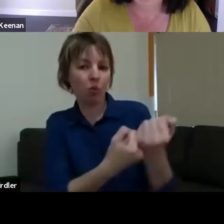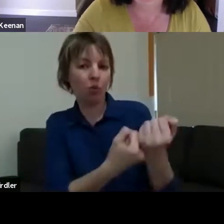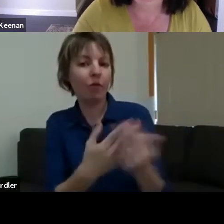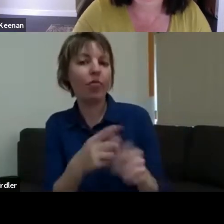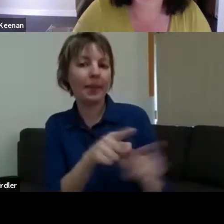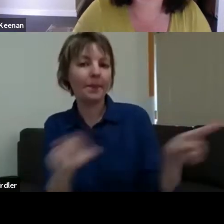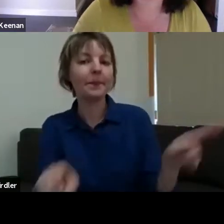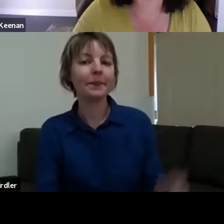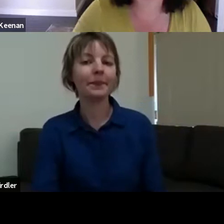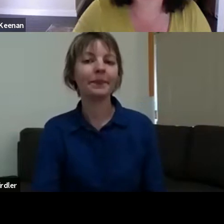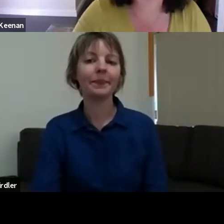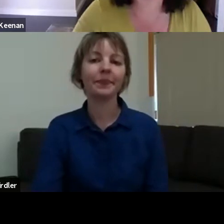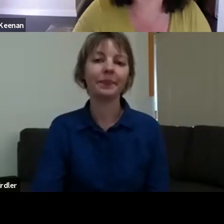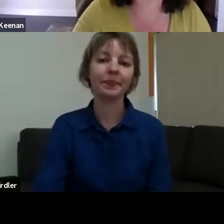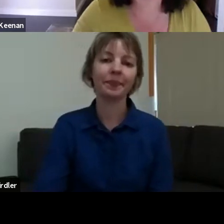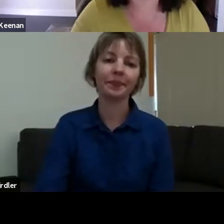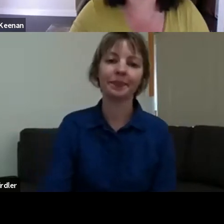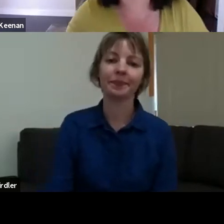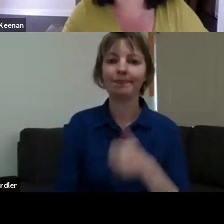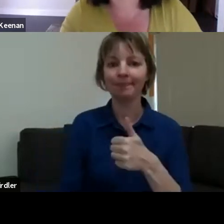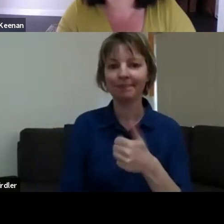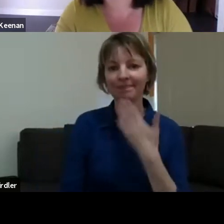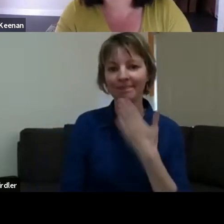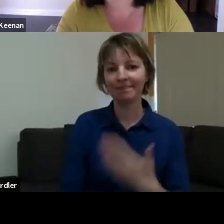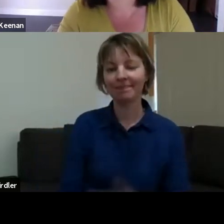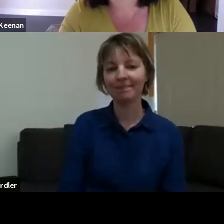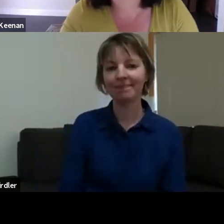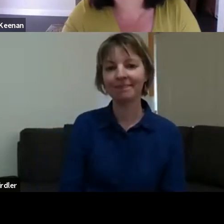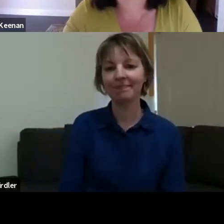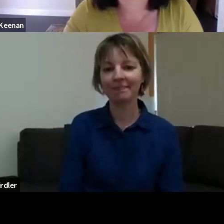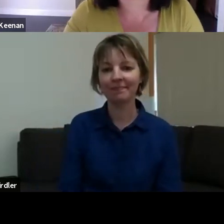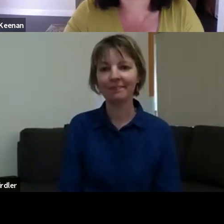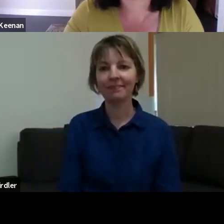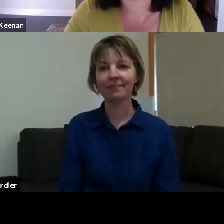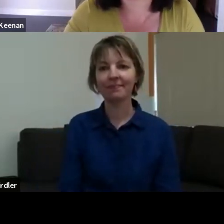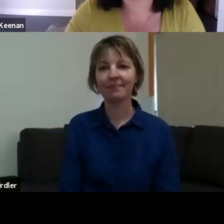you. Christopher, did you have anything on that particular